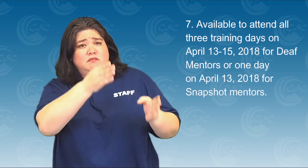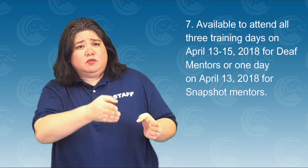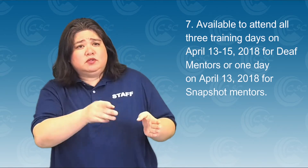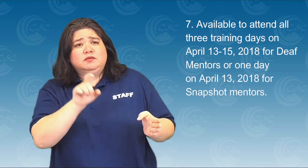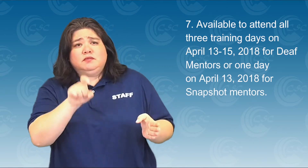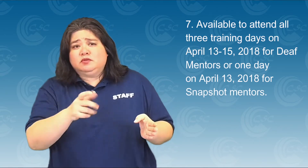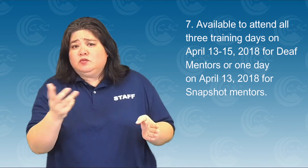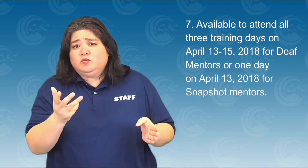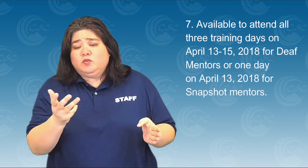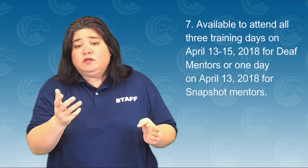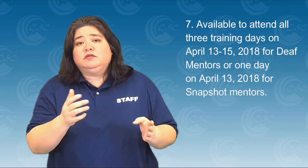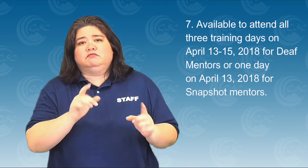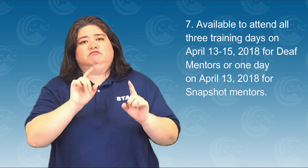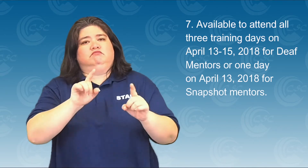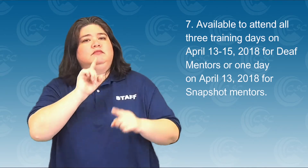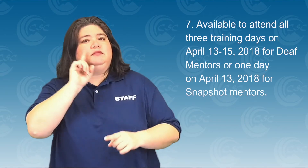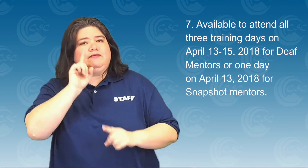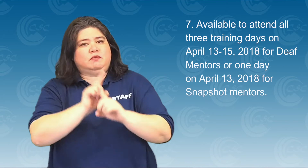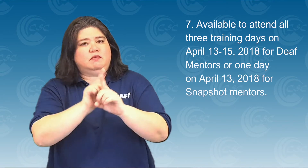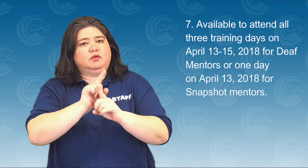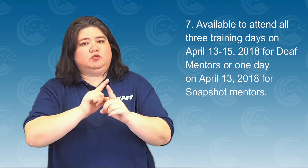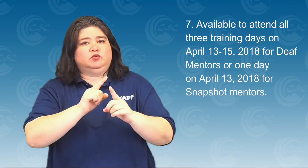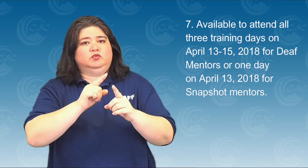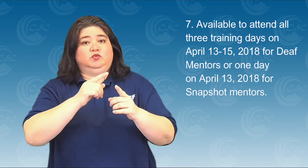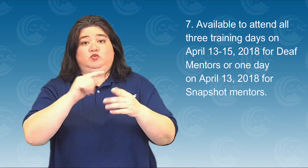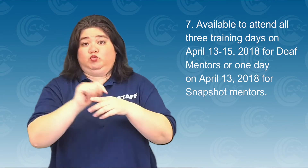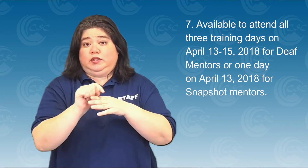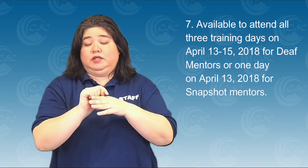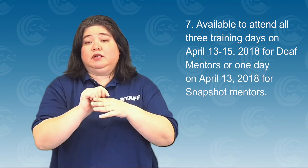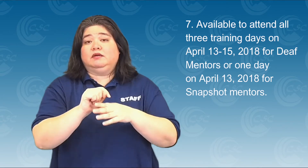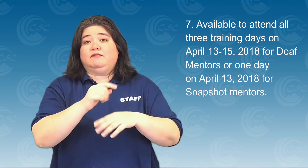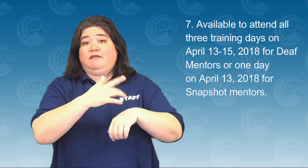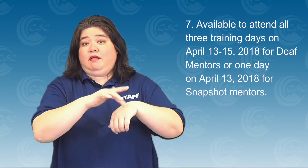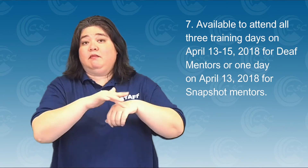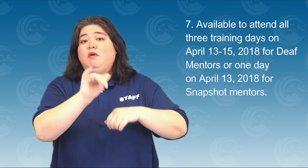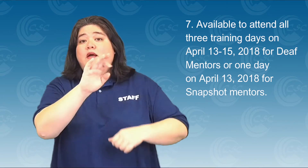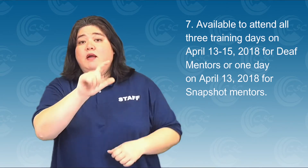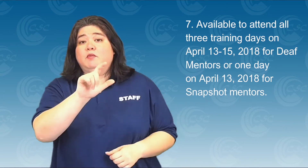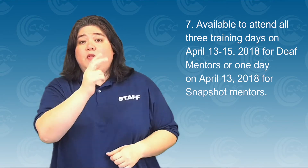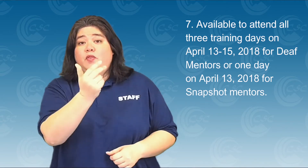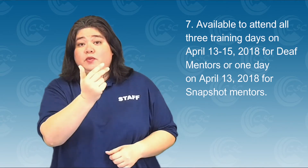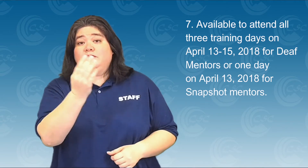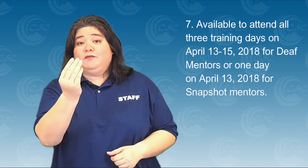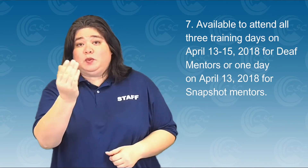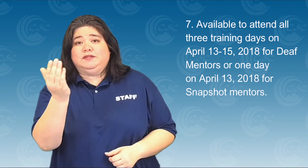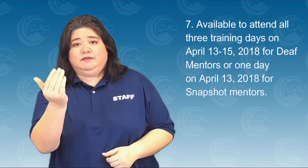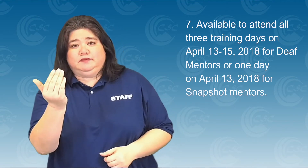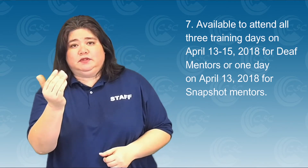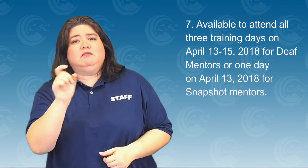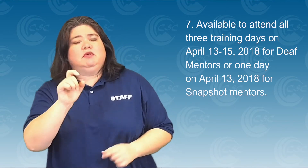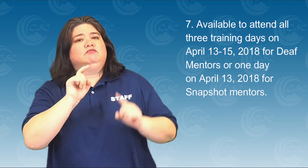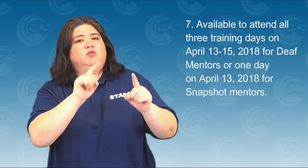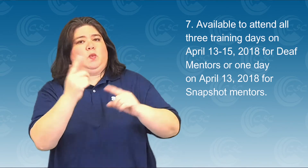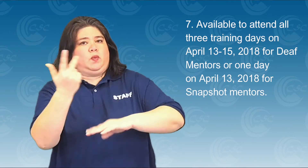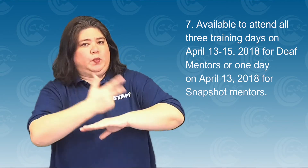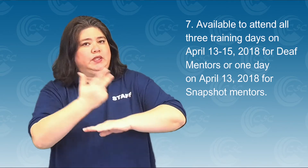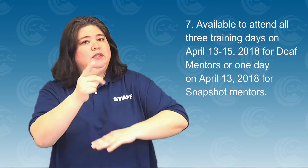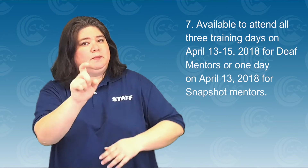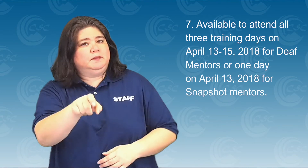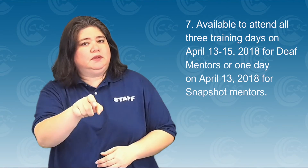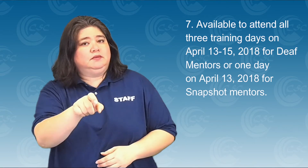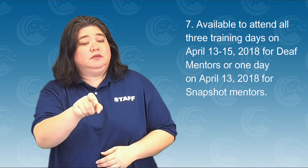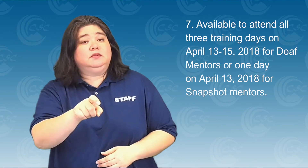Seventh, the person must be able to attend all three training days on April 13-15, 2018